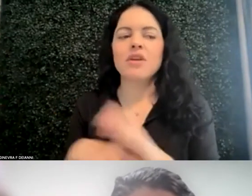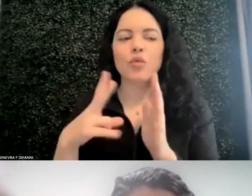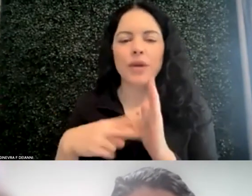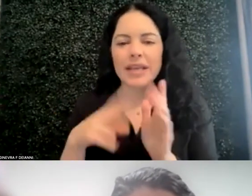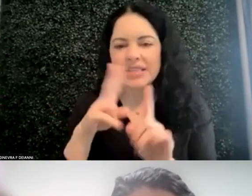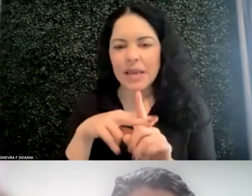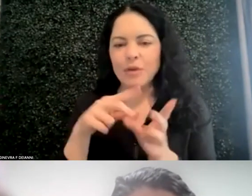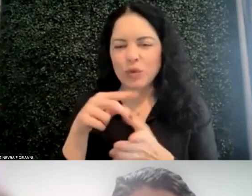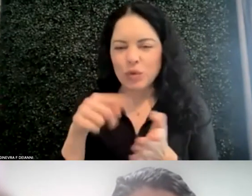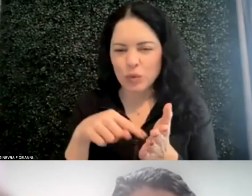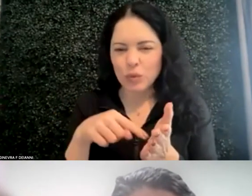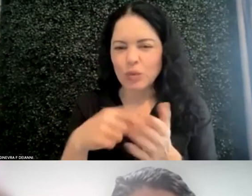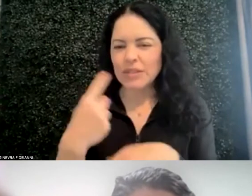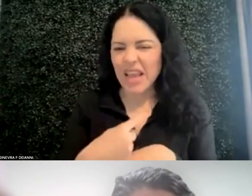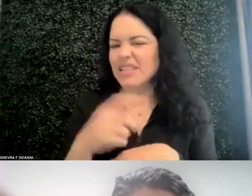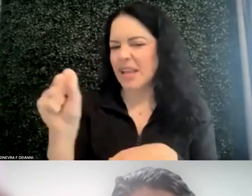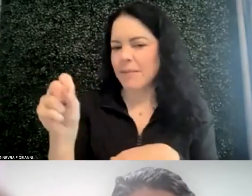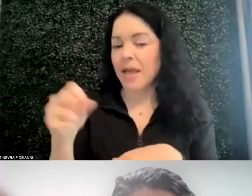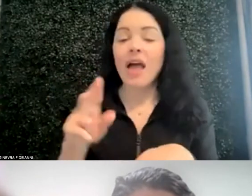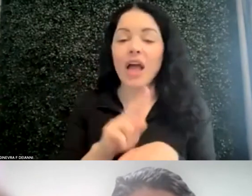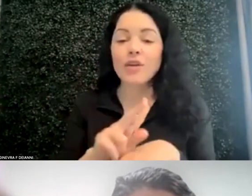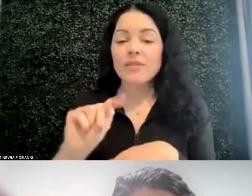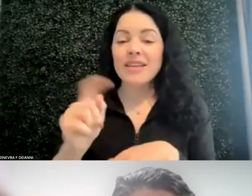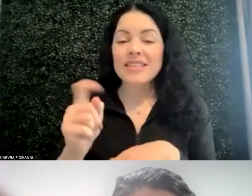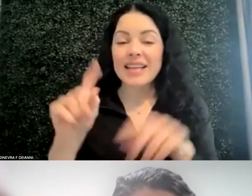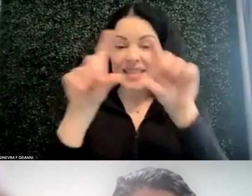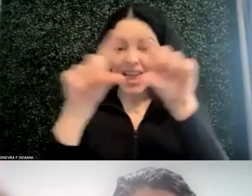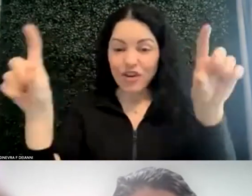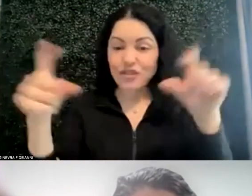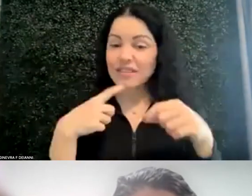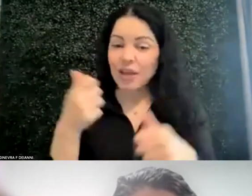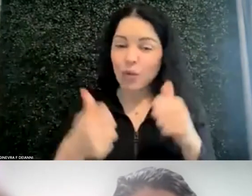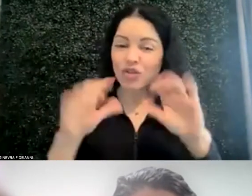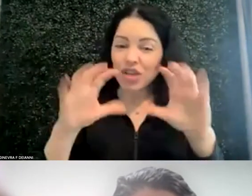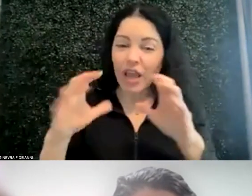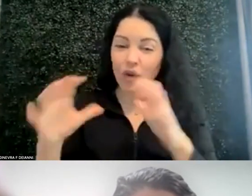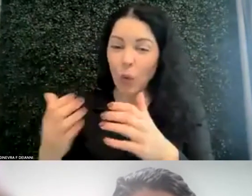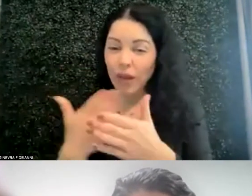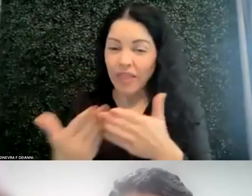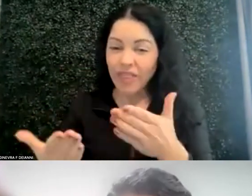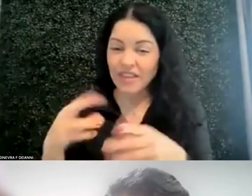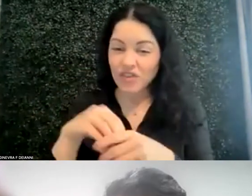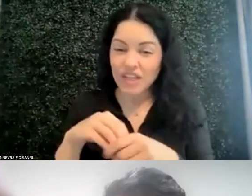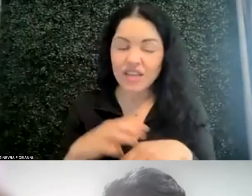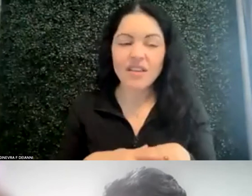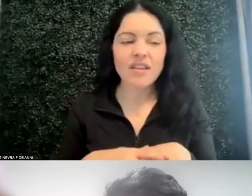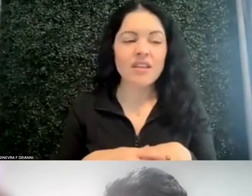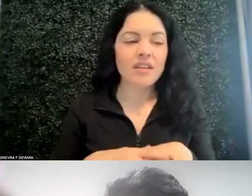And I use text headers to say like what category the things are in. When I use Canvas, my announcements